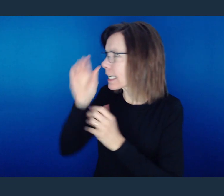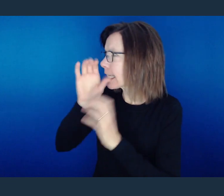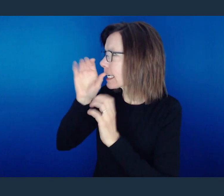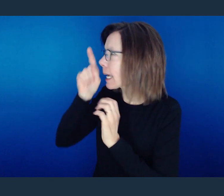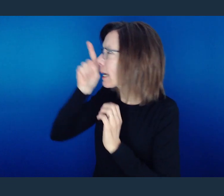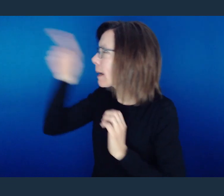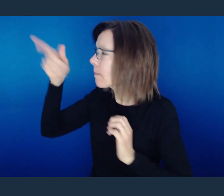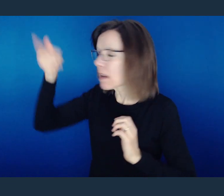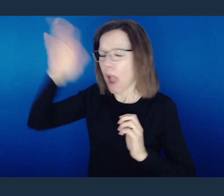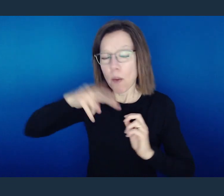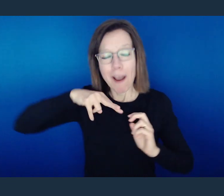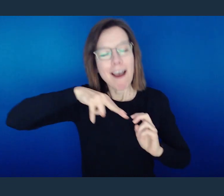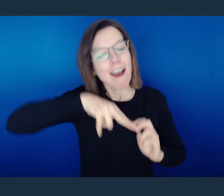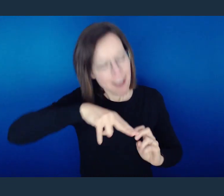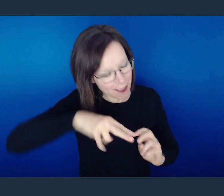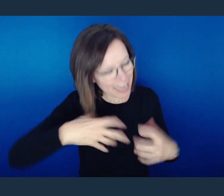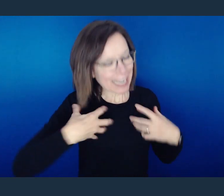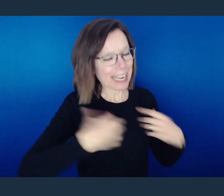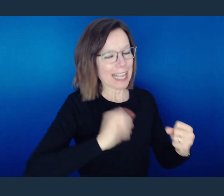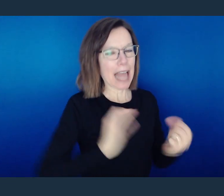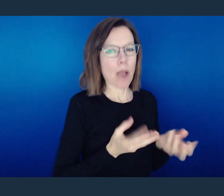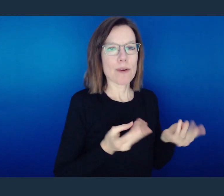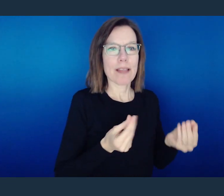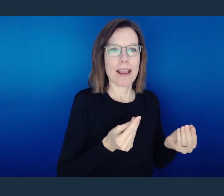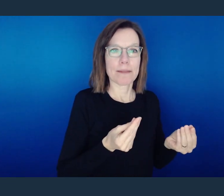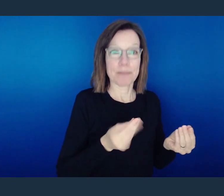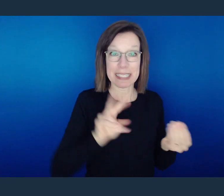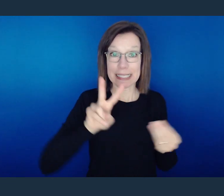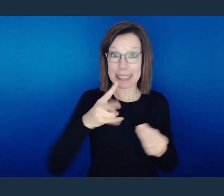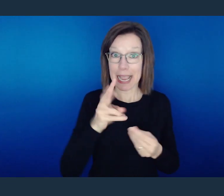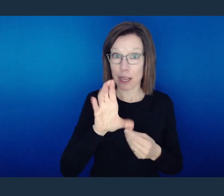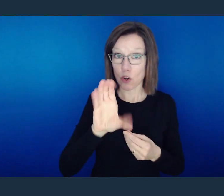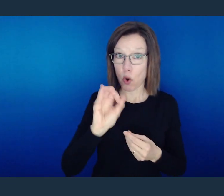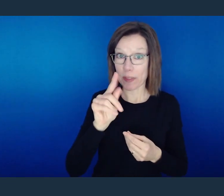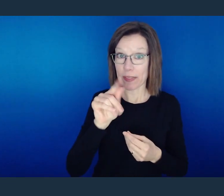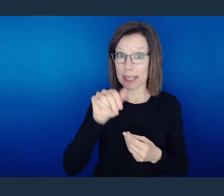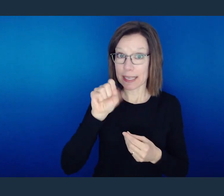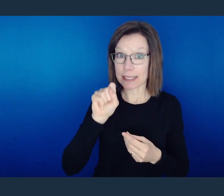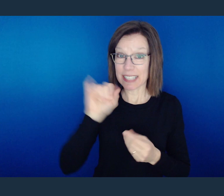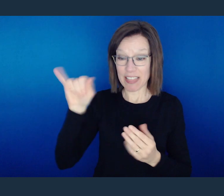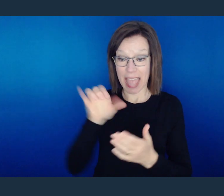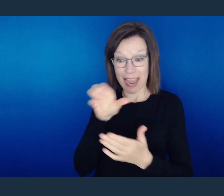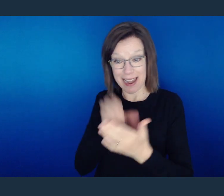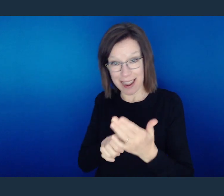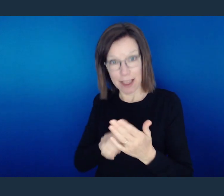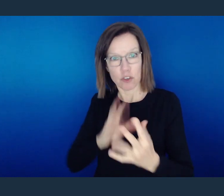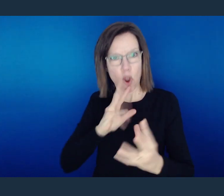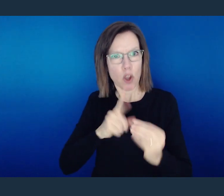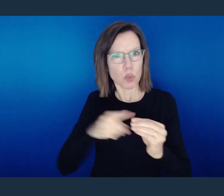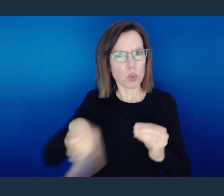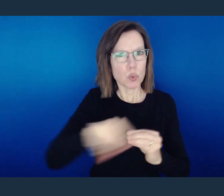You see, that passage in 2 Corinthians is directly talking to the people of God.